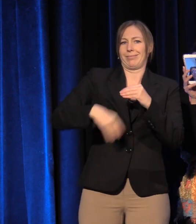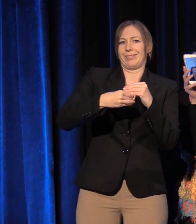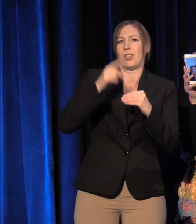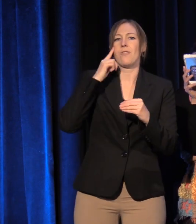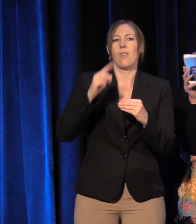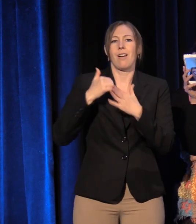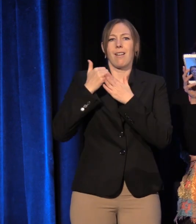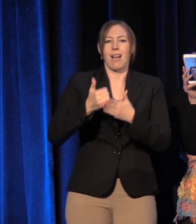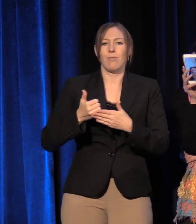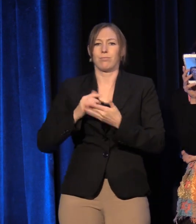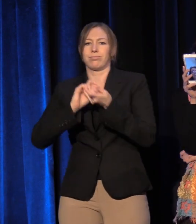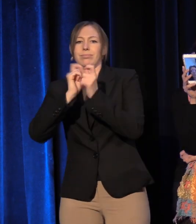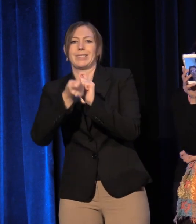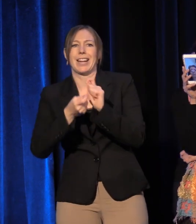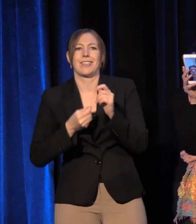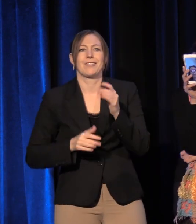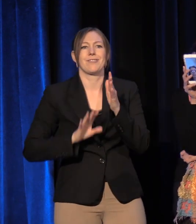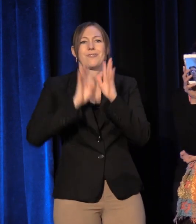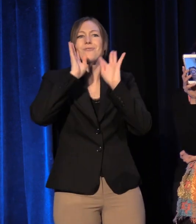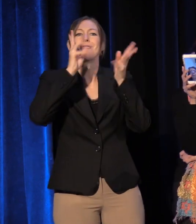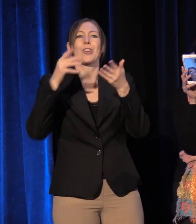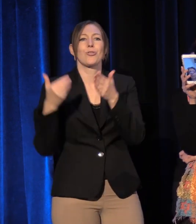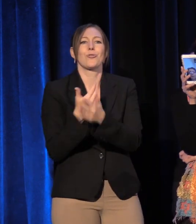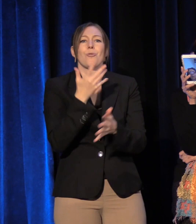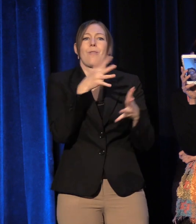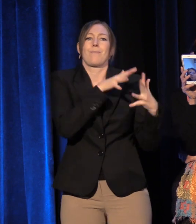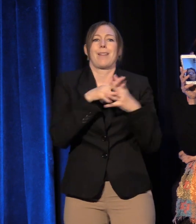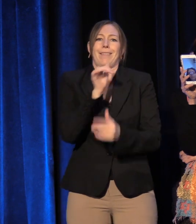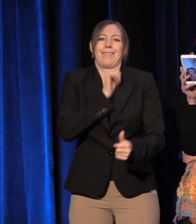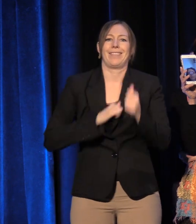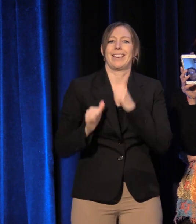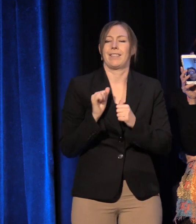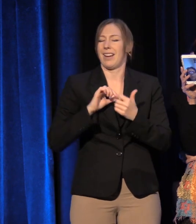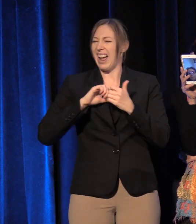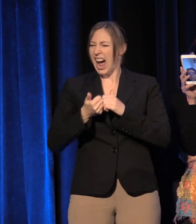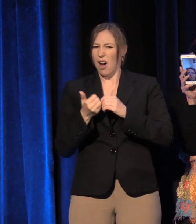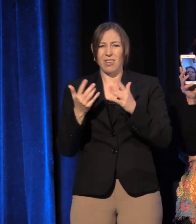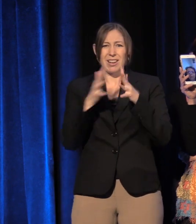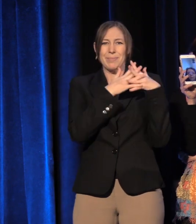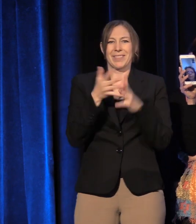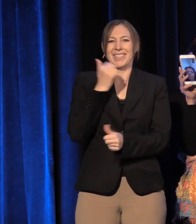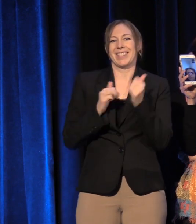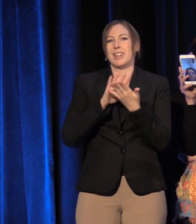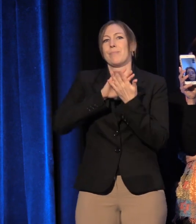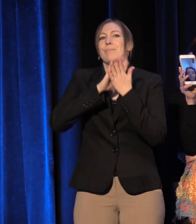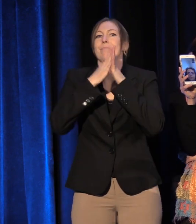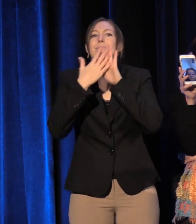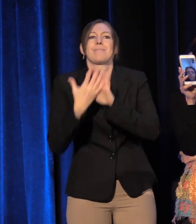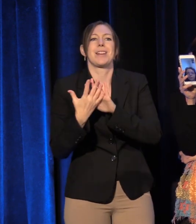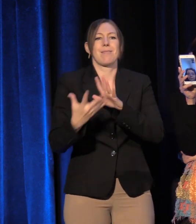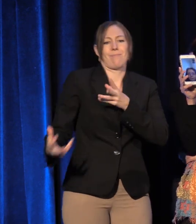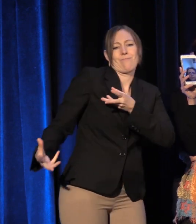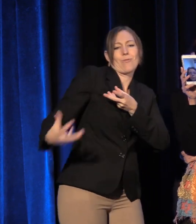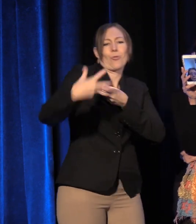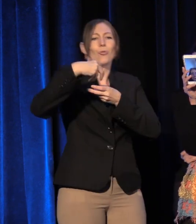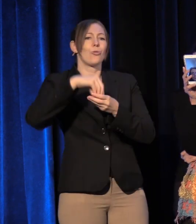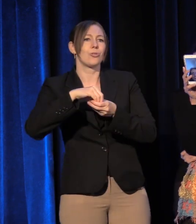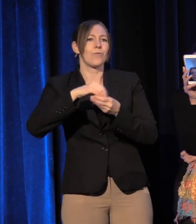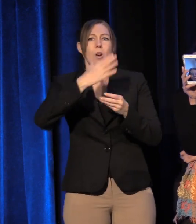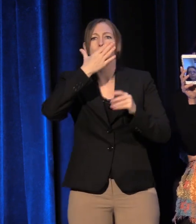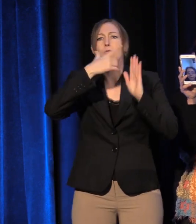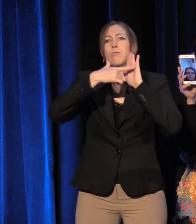What can we all do to create a theatre that is an inclusive and equitable representation of the peoples and cultures that make up this nation?